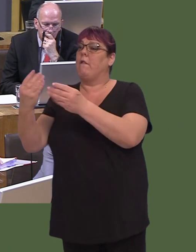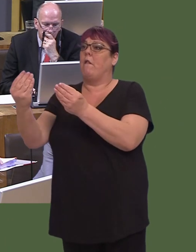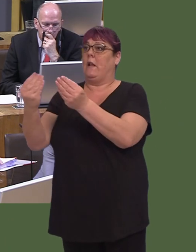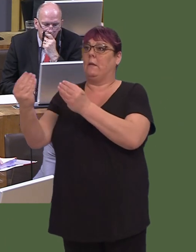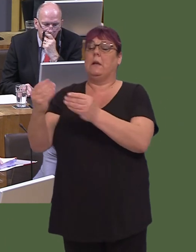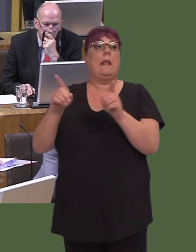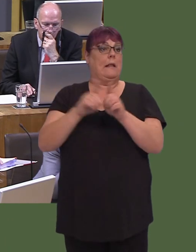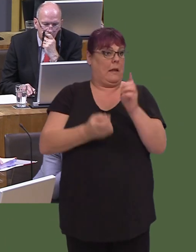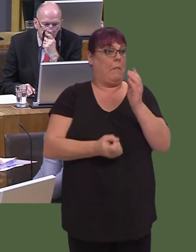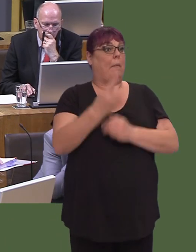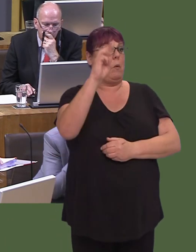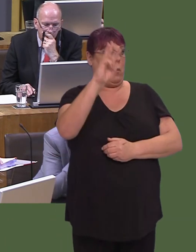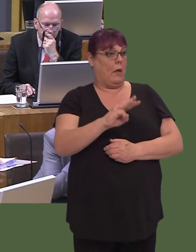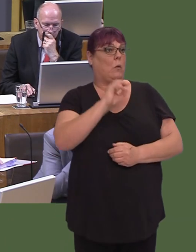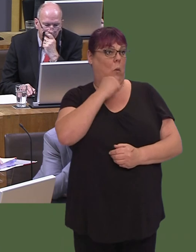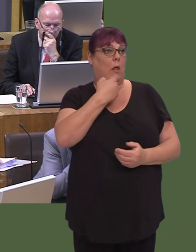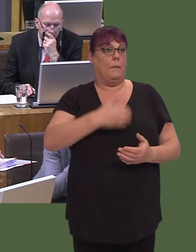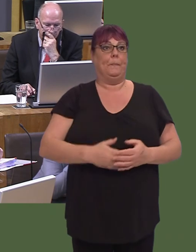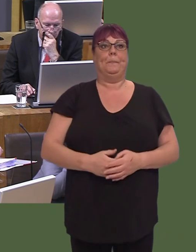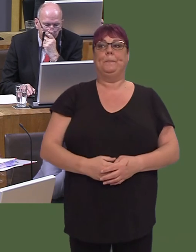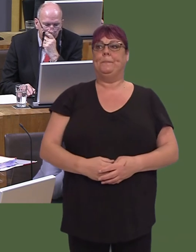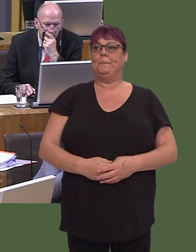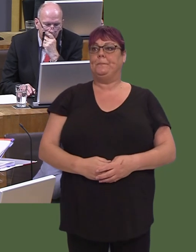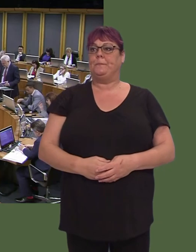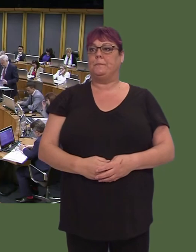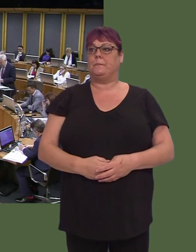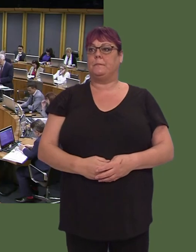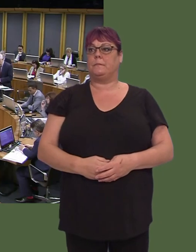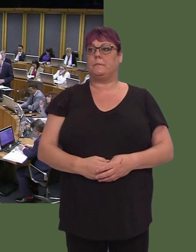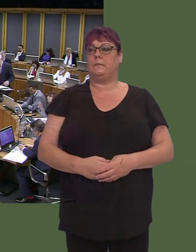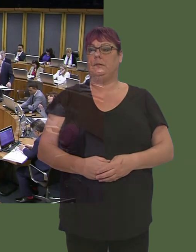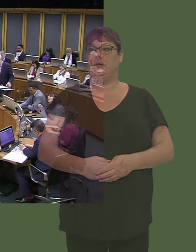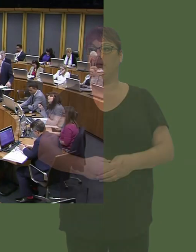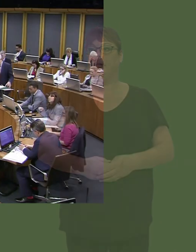expect to apply in Wales. Y Llywydd / The Llywydd: Diolch i'r Prif Weinidog.